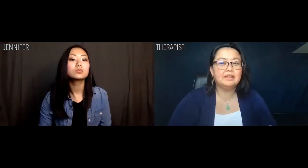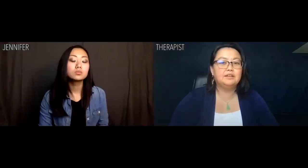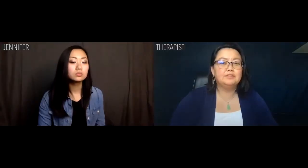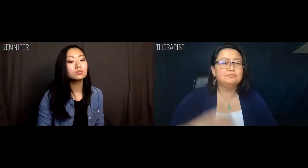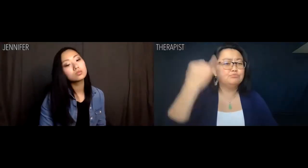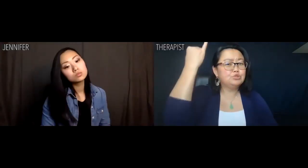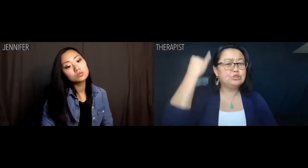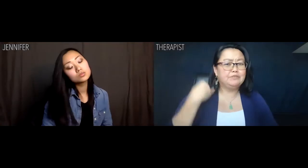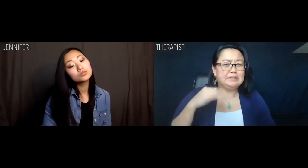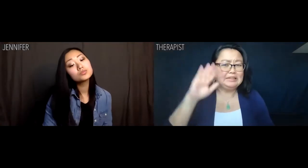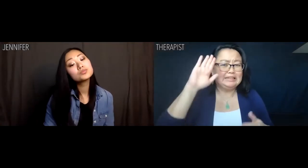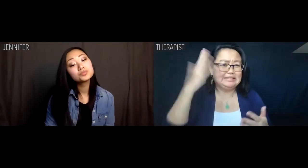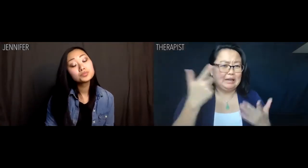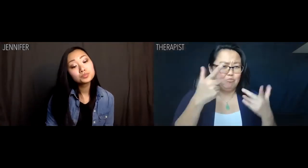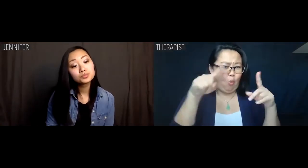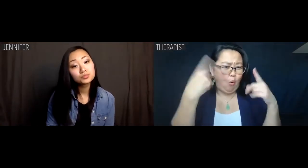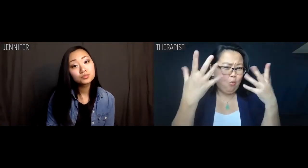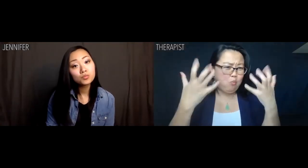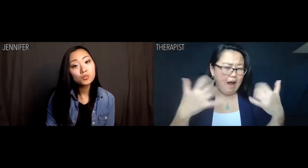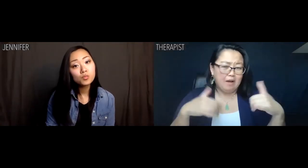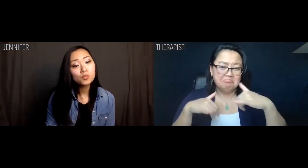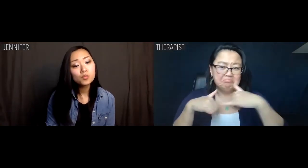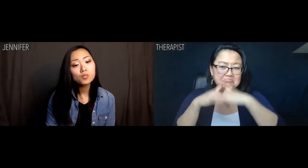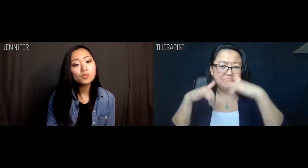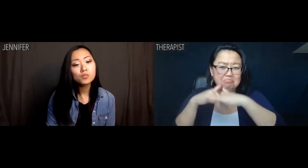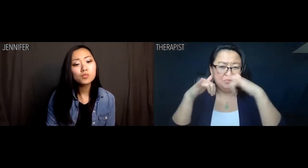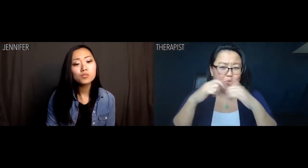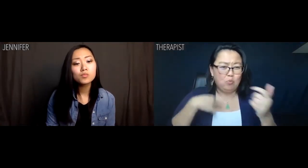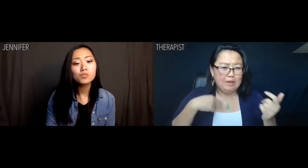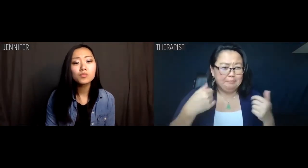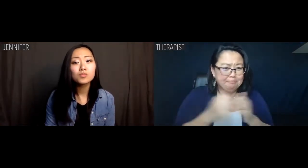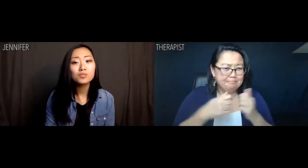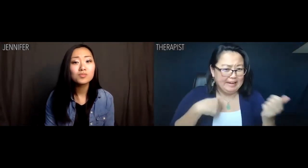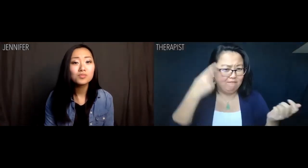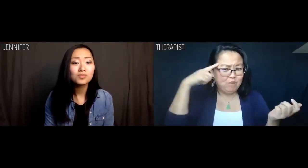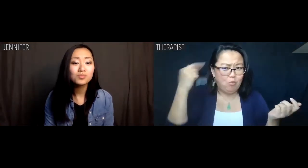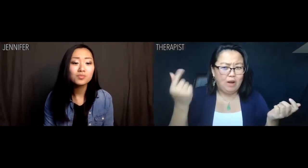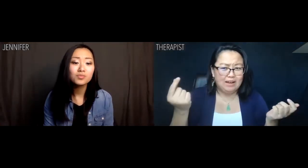Therapist: Jennifer, if all you want to do is get a rise out of me